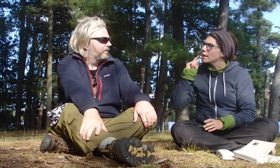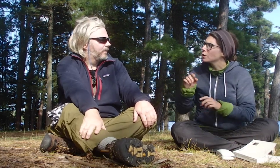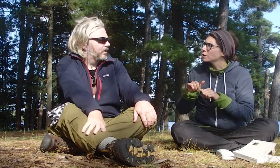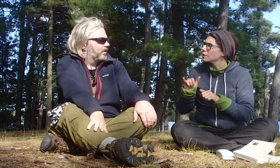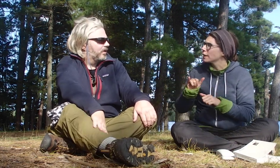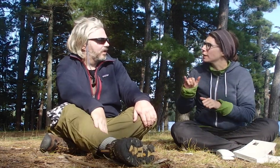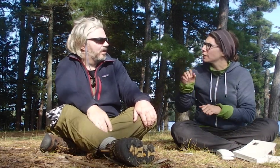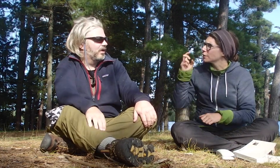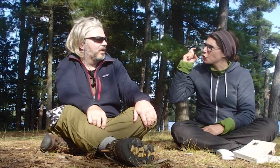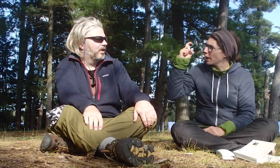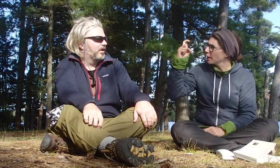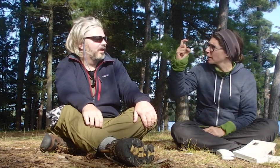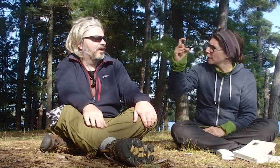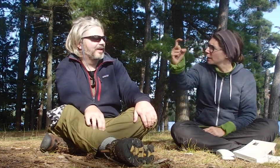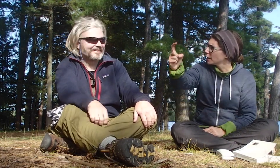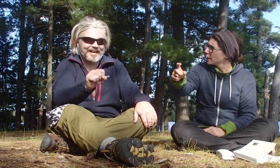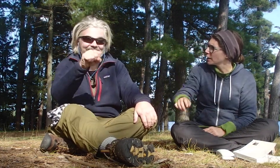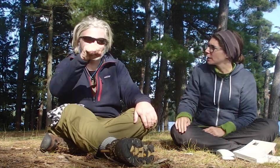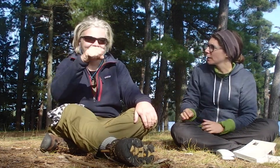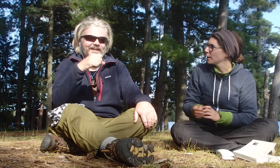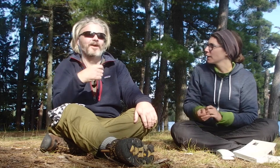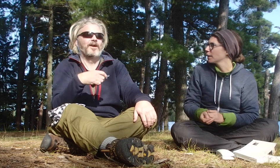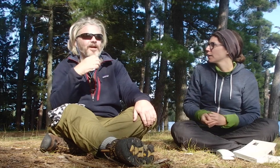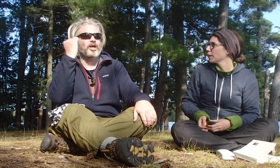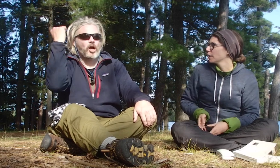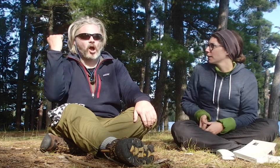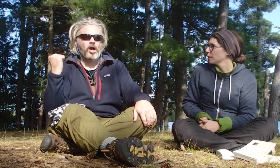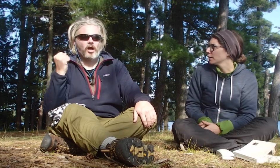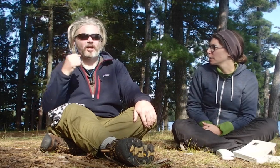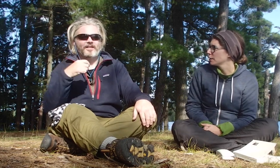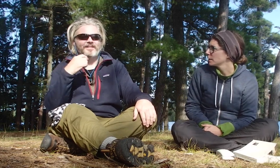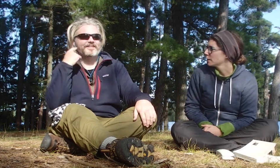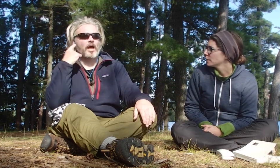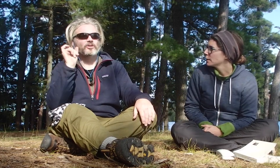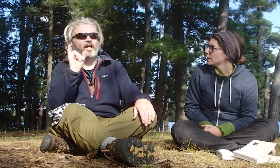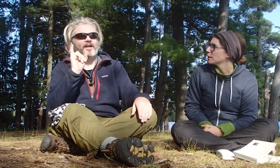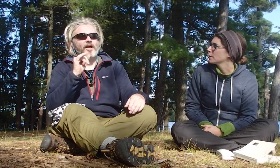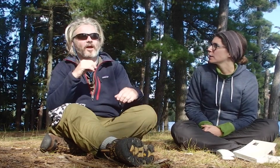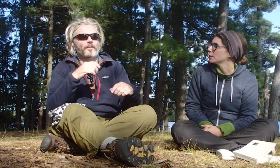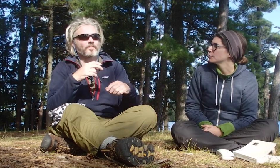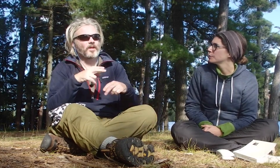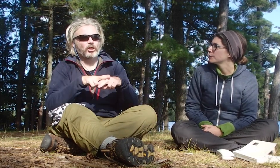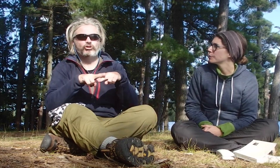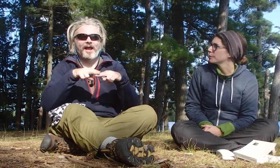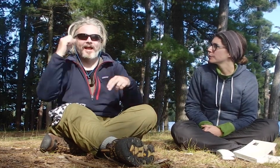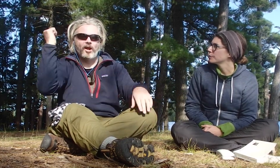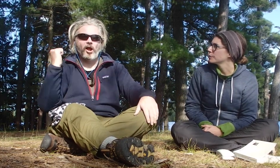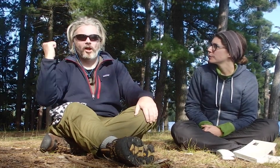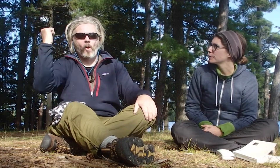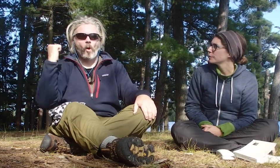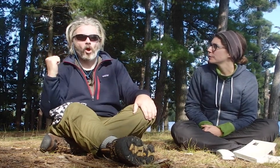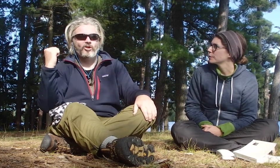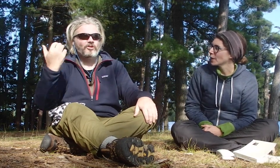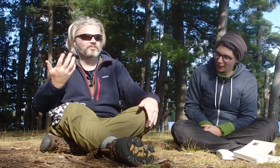It sounds like a train? Yes, sounds like a train horn.